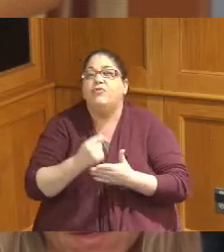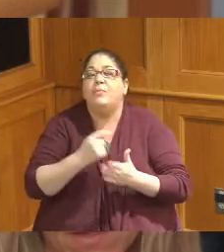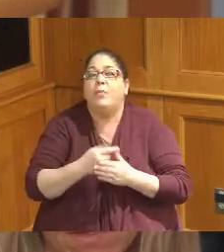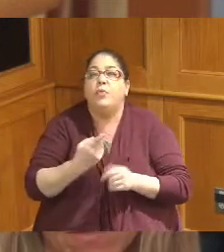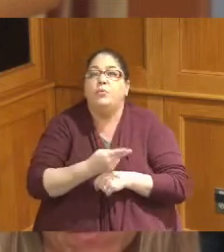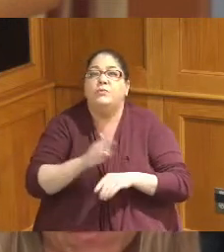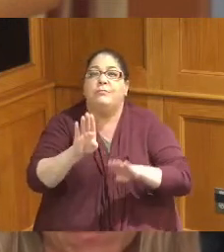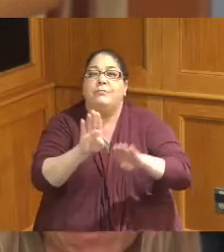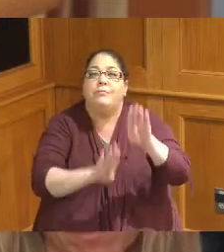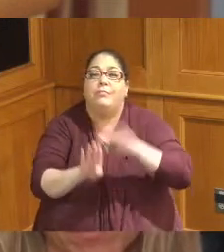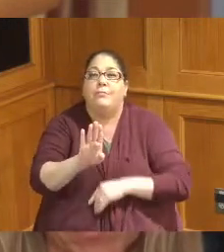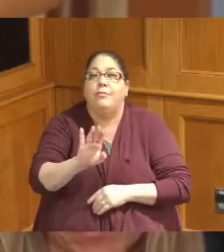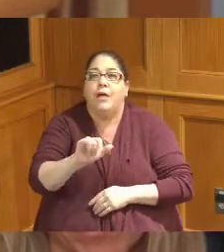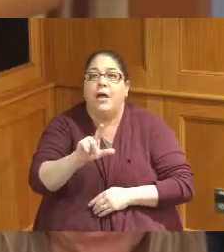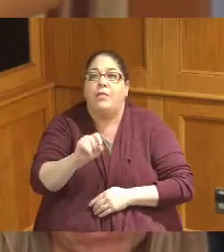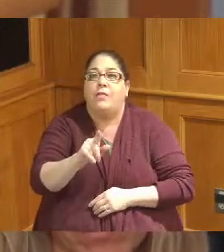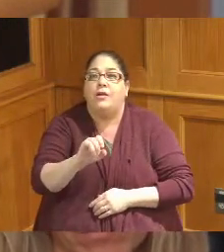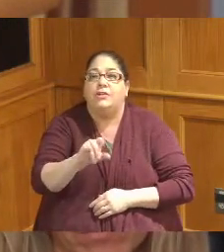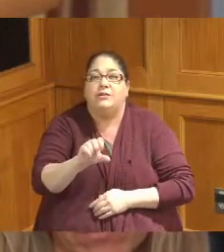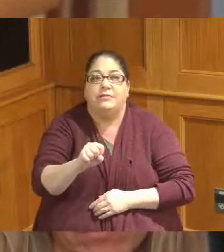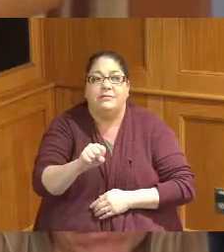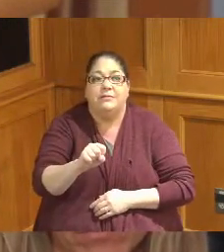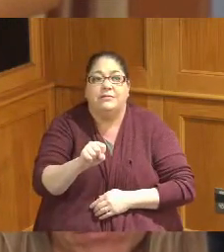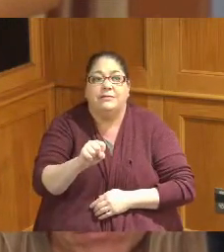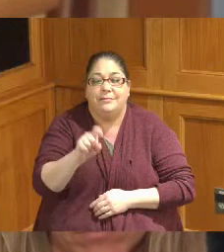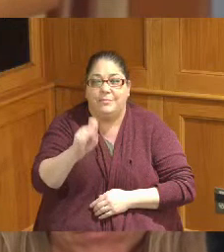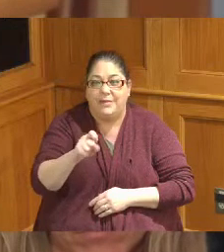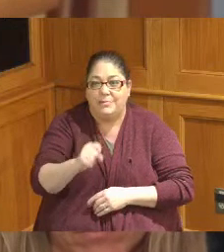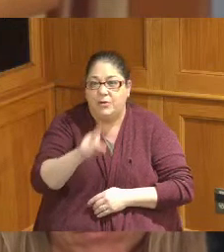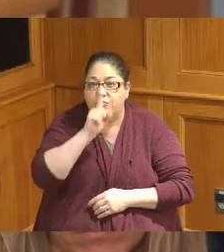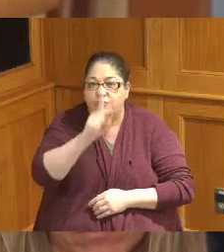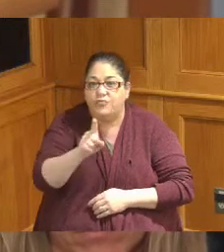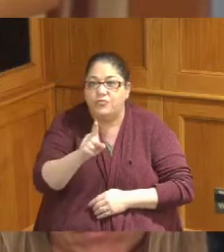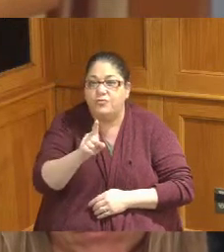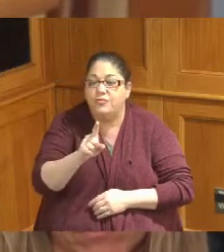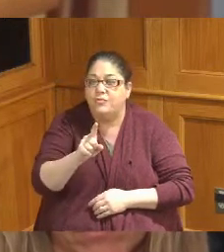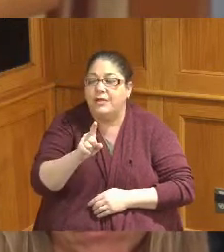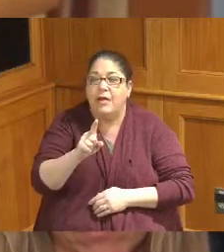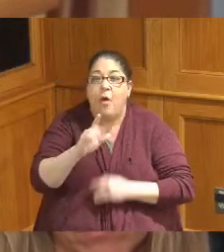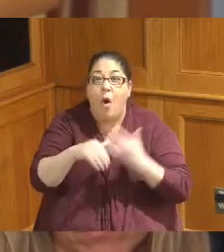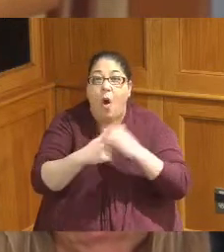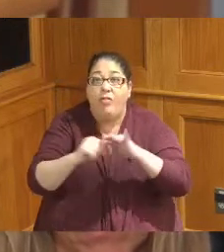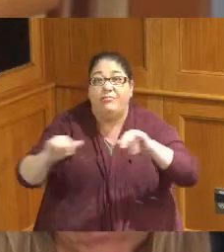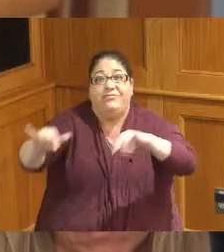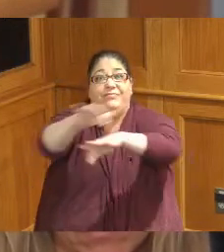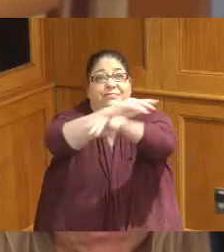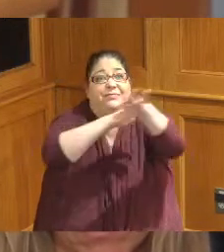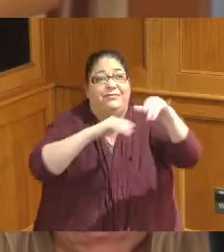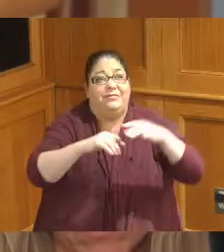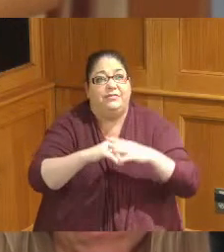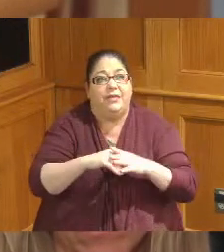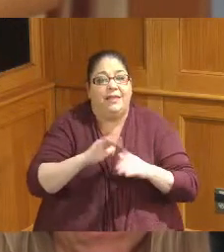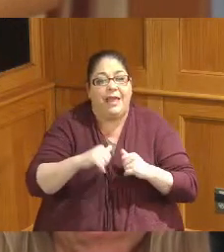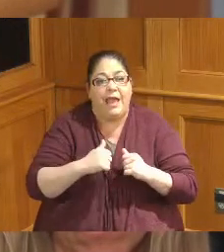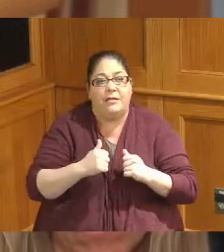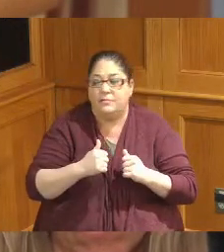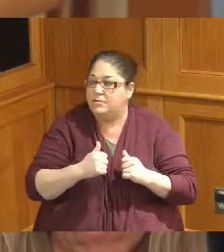we're running the air feed to make sure that the bacteria can breathe and stay alive but it will